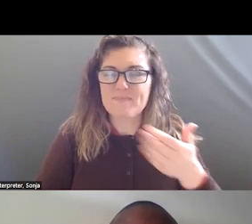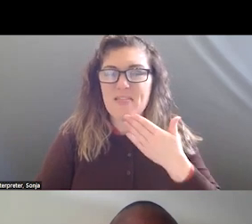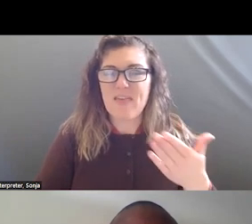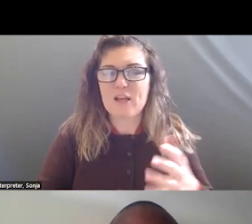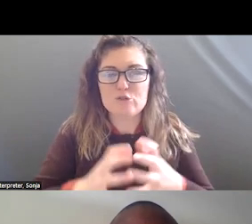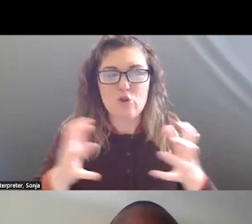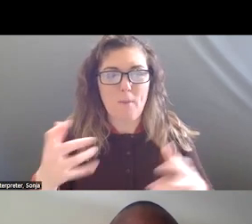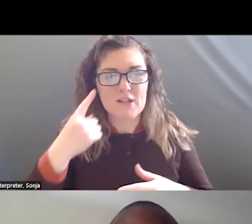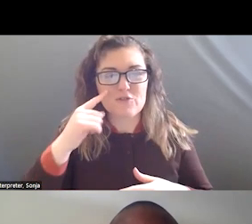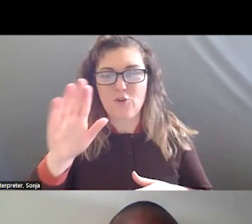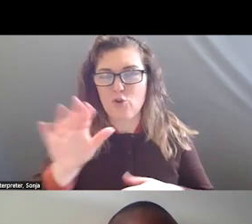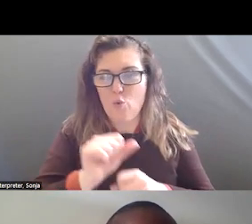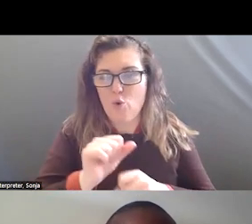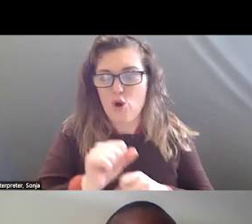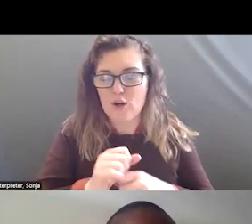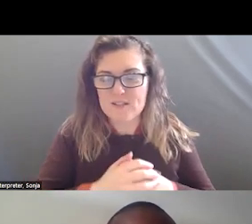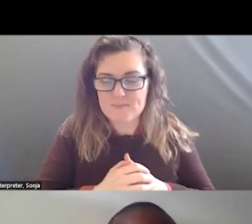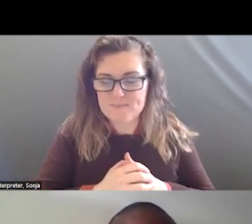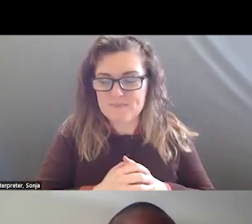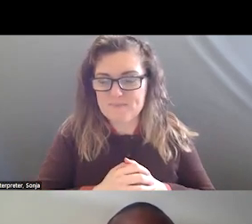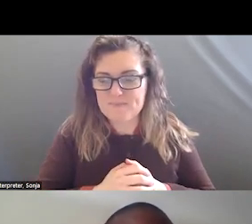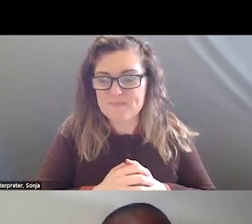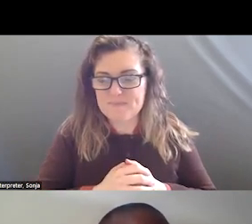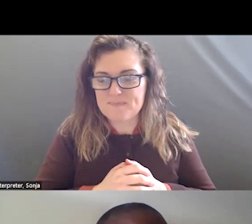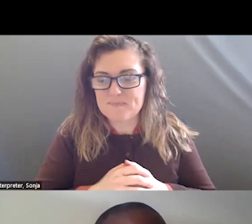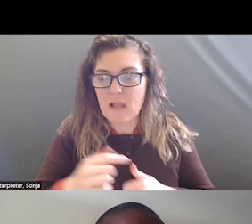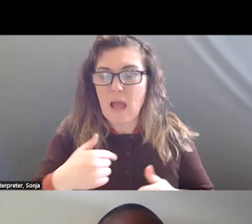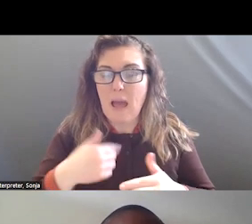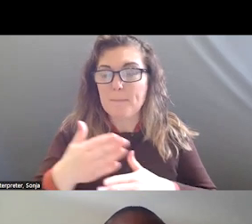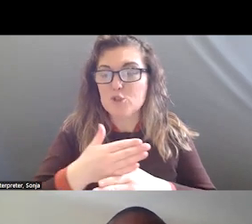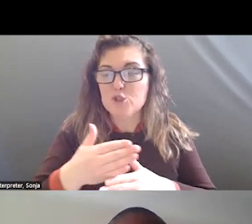YOUR WORK ON THIS. AS ALWAYS, I AM SHARING A COUPLE OF DATA CORNERS.